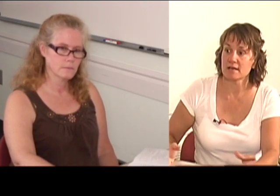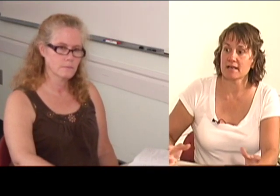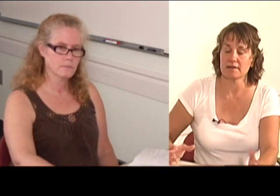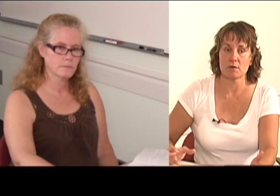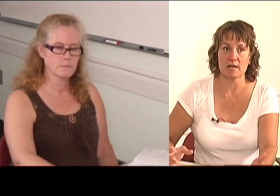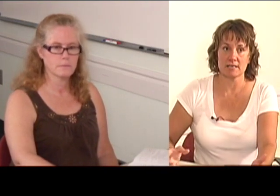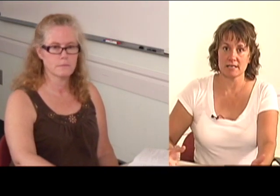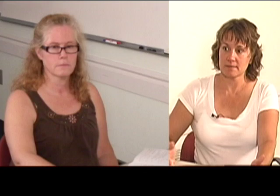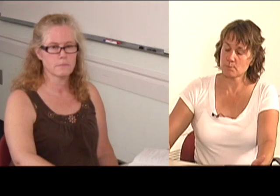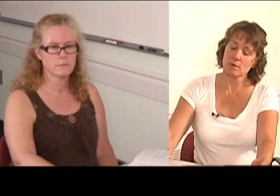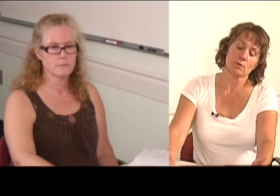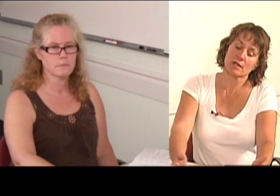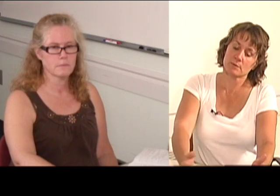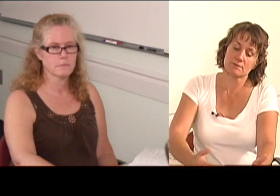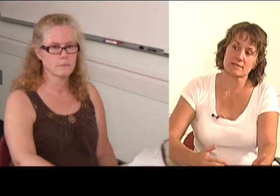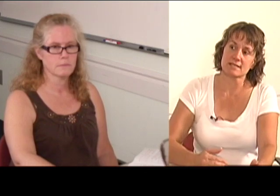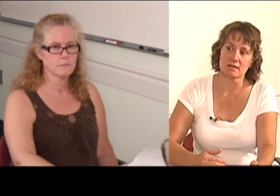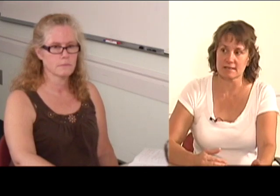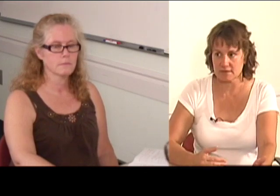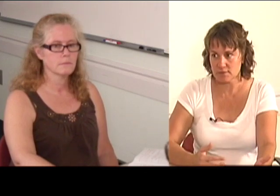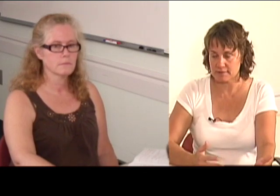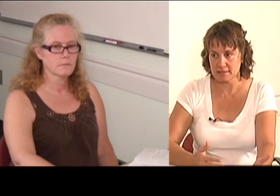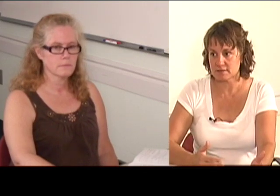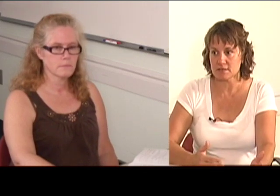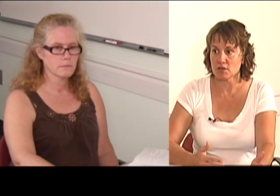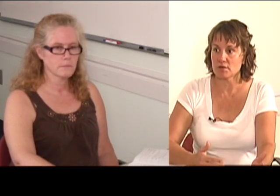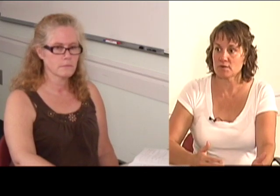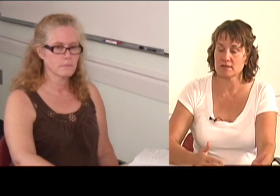and I had no idea that when I moved to Salt Lake three years ago